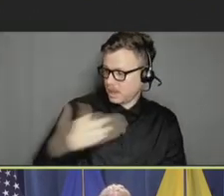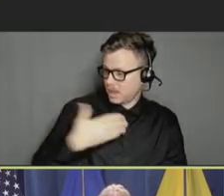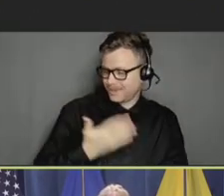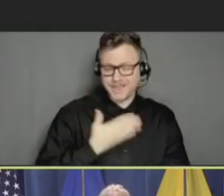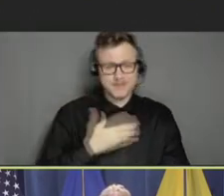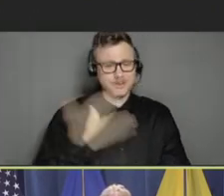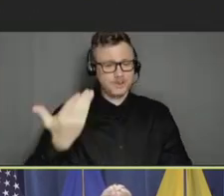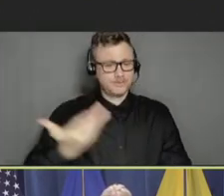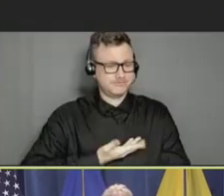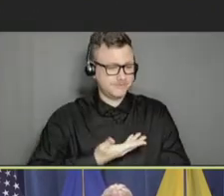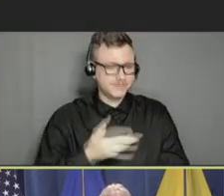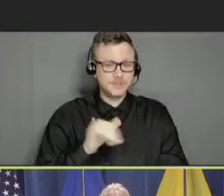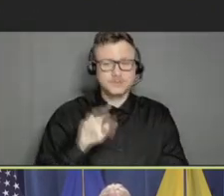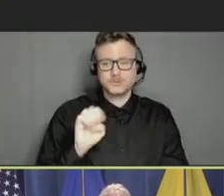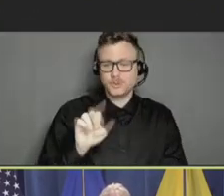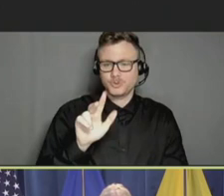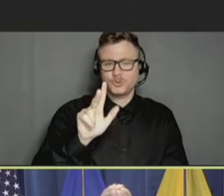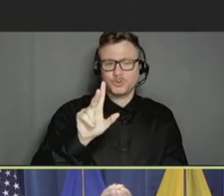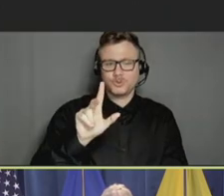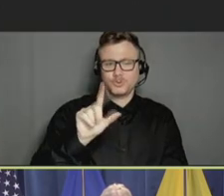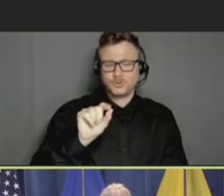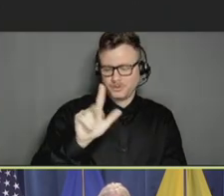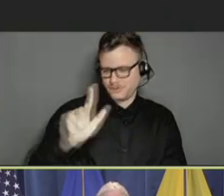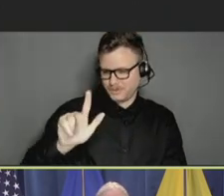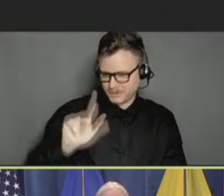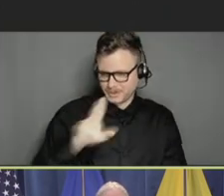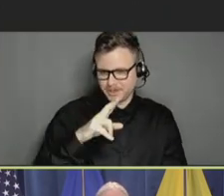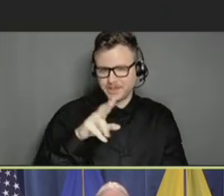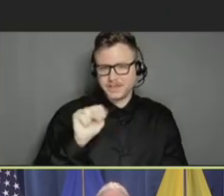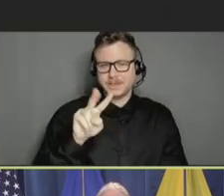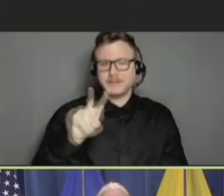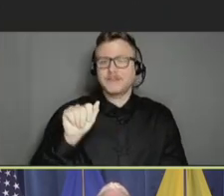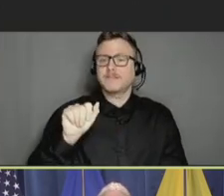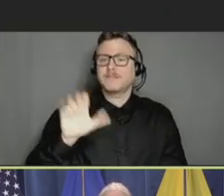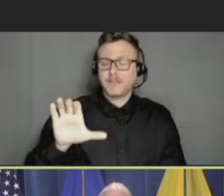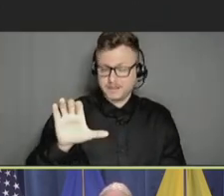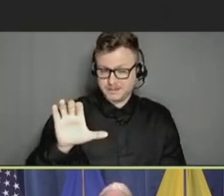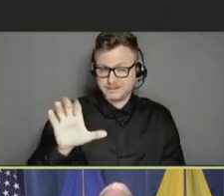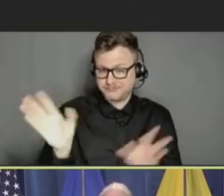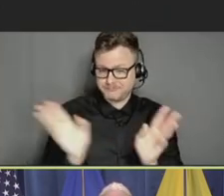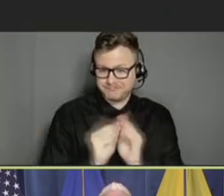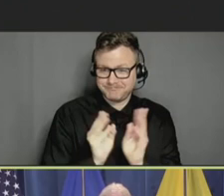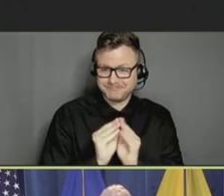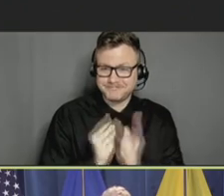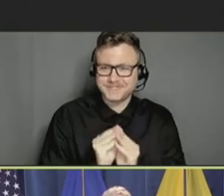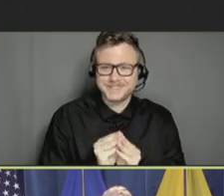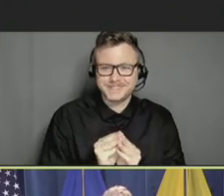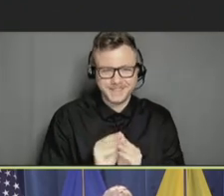the June 2023 National Vaccine Advisory Committee meeting. So, it's great to see you all. It